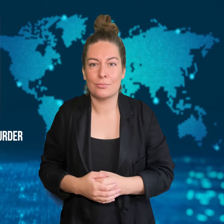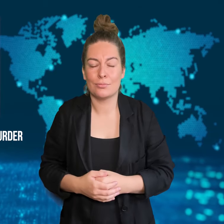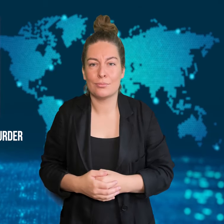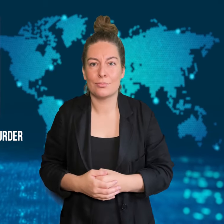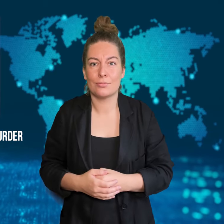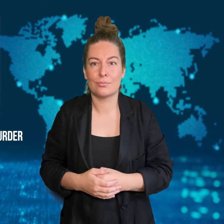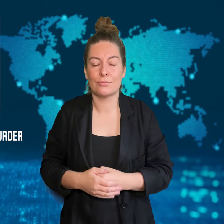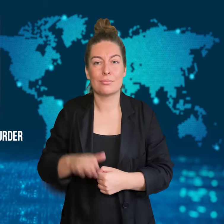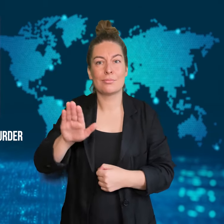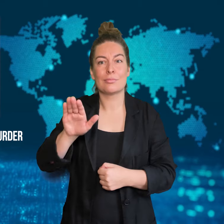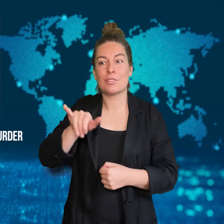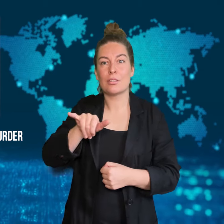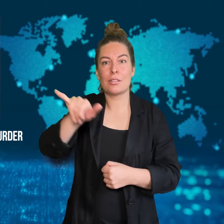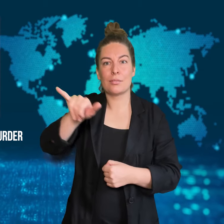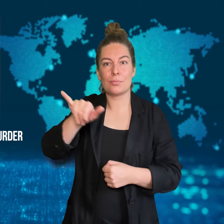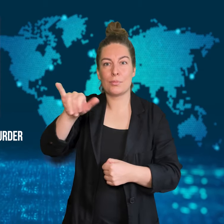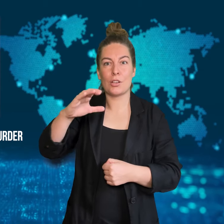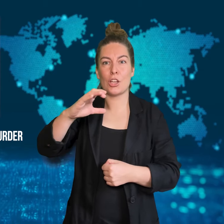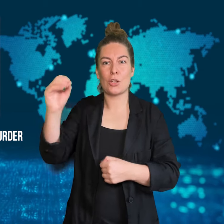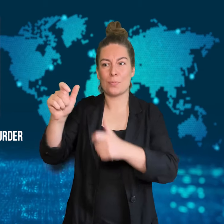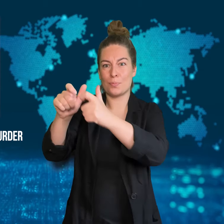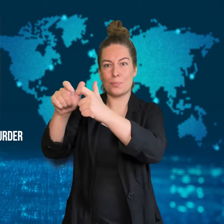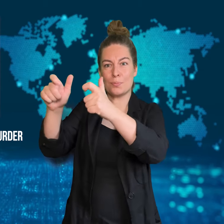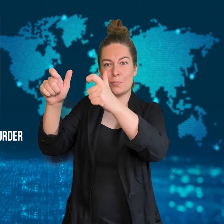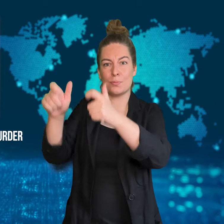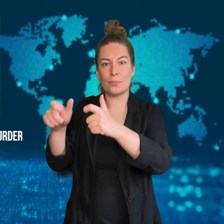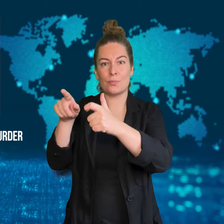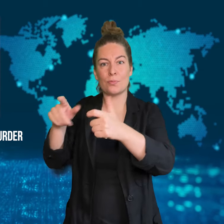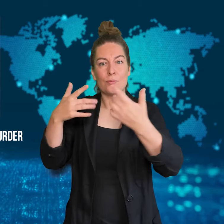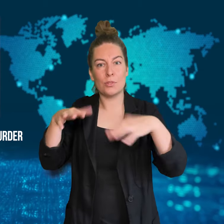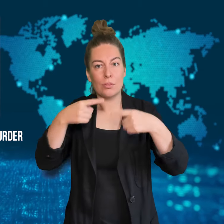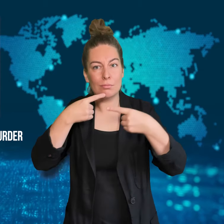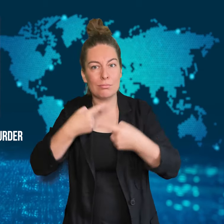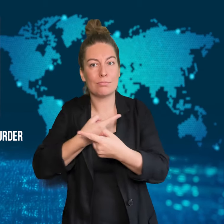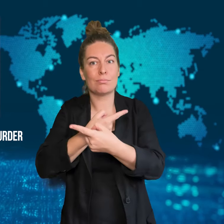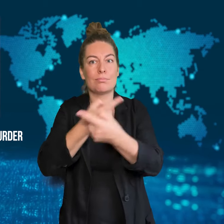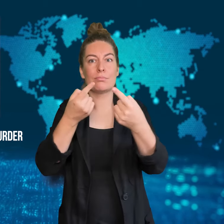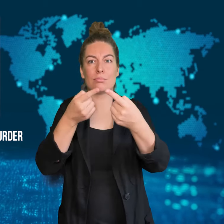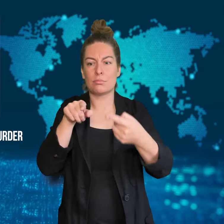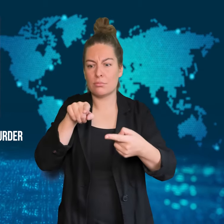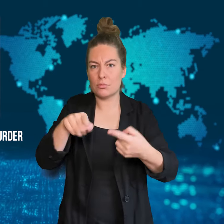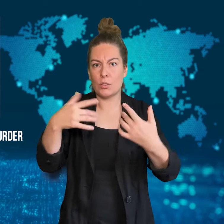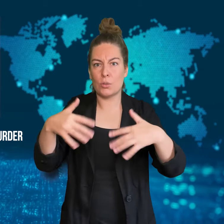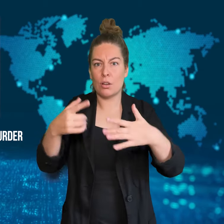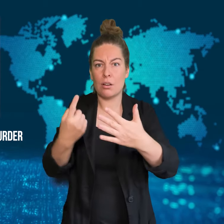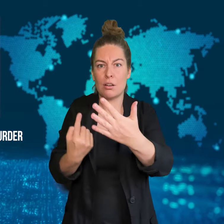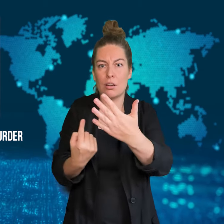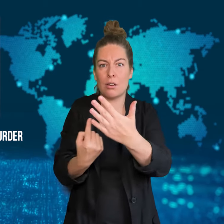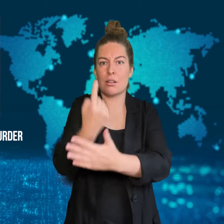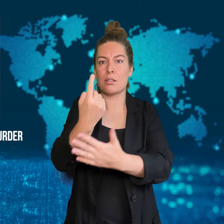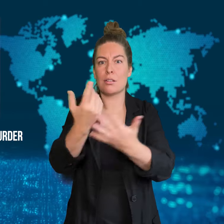on the flight in addition to Emerson.